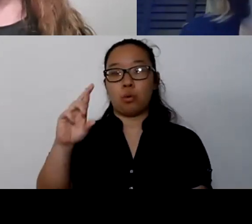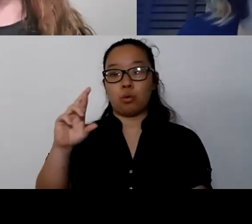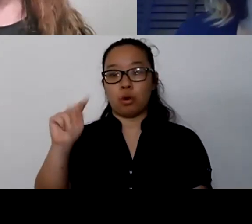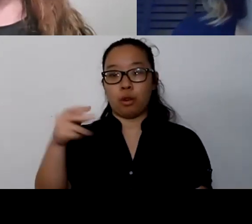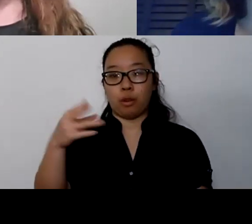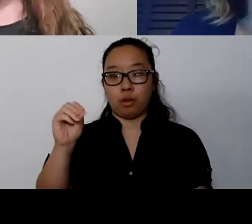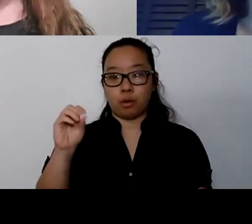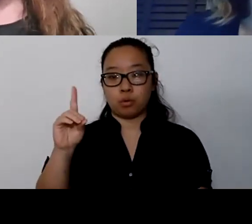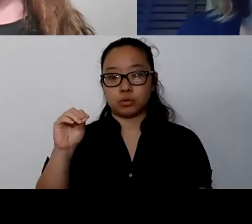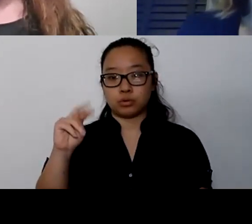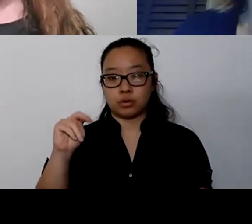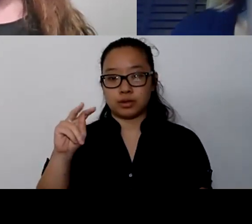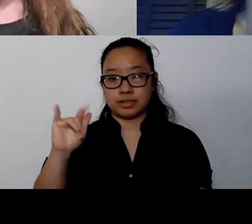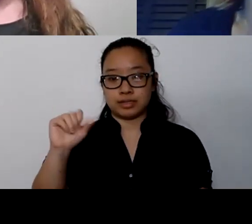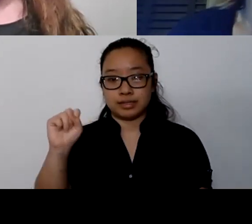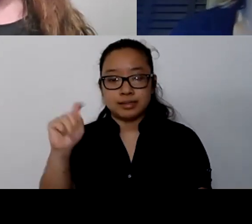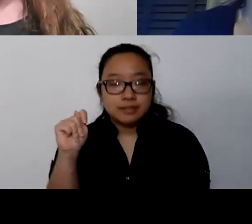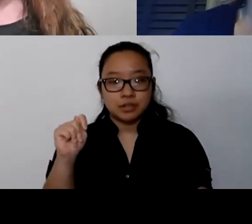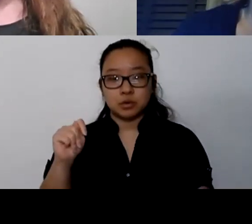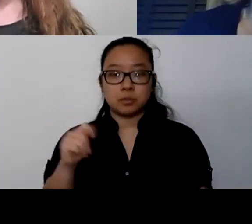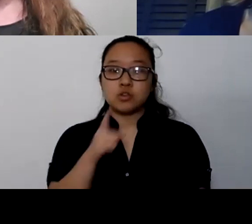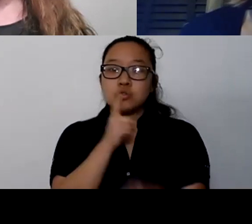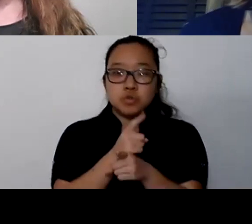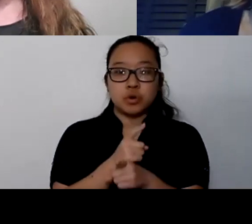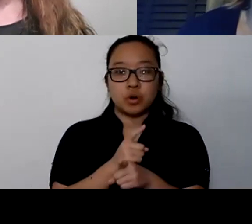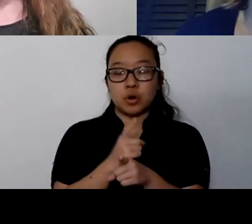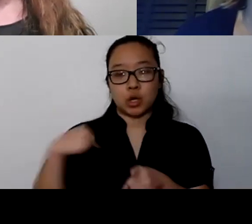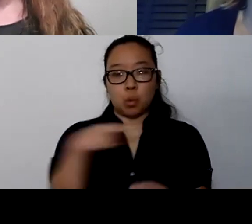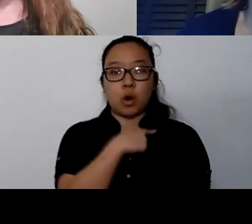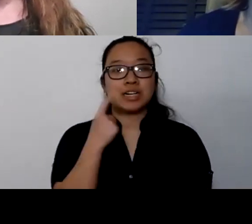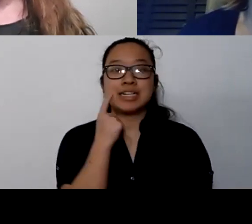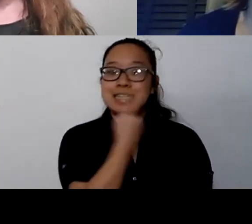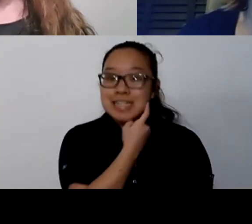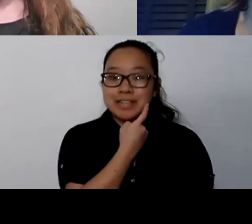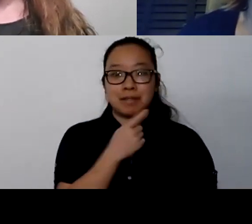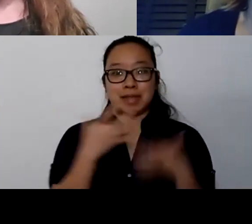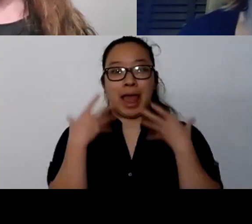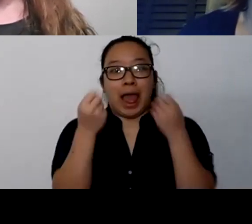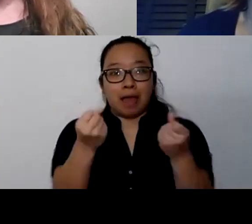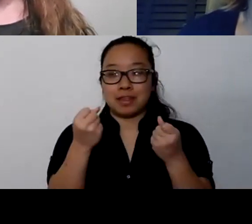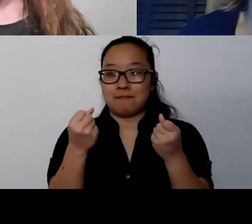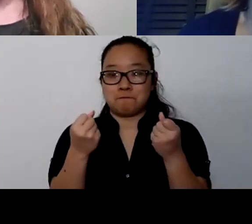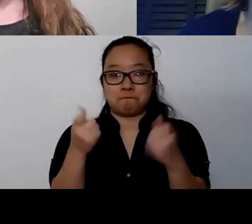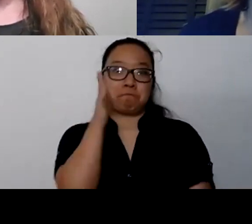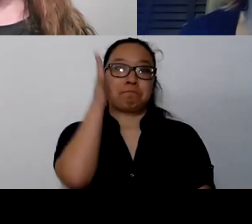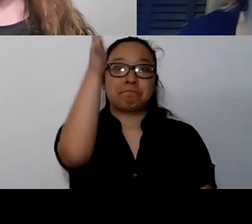that our teeth will last a lifetime. Well, I think that deserves the same thing for our psychological wellbeing. There are so many things and everyone's thing is different.